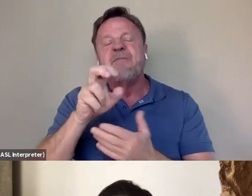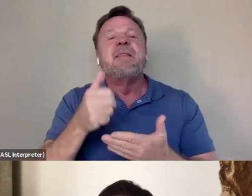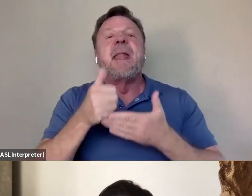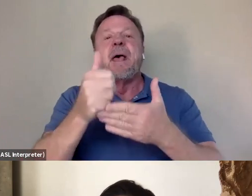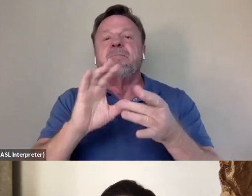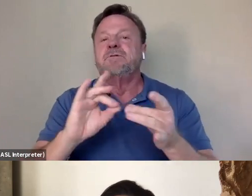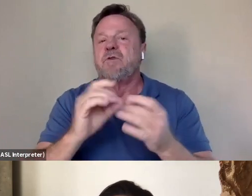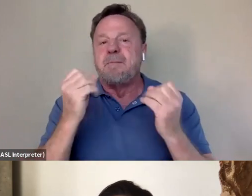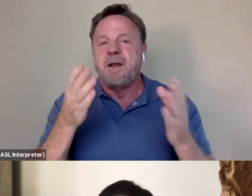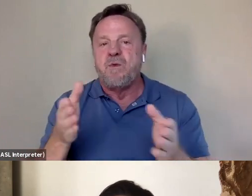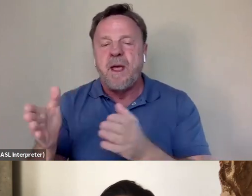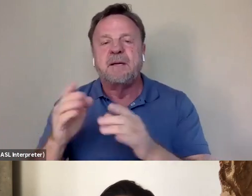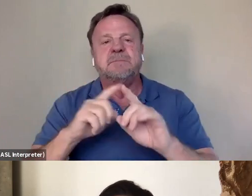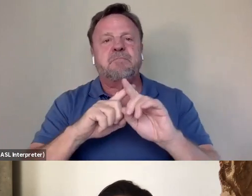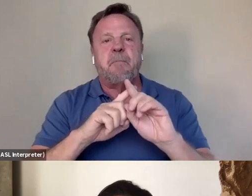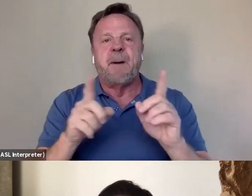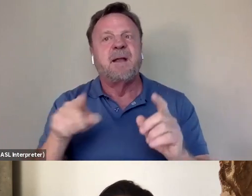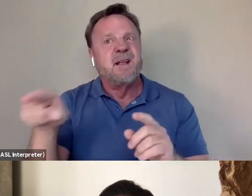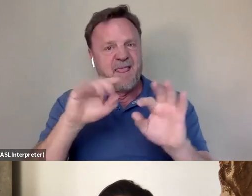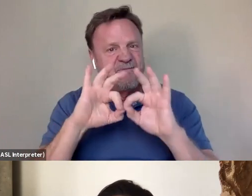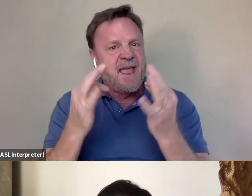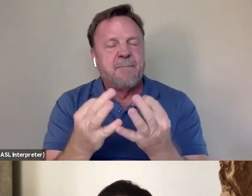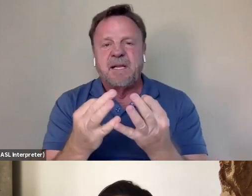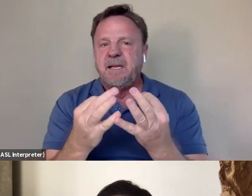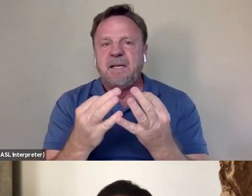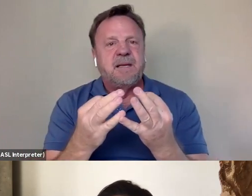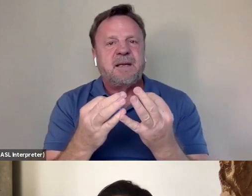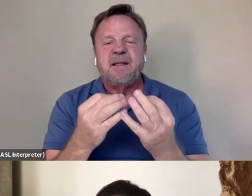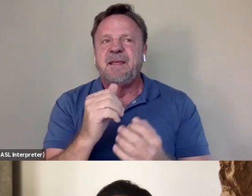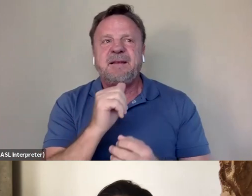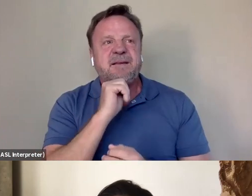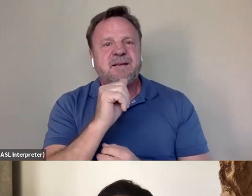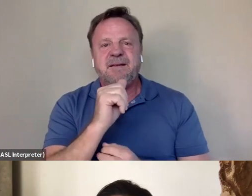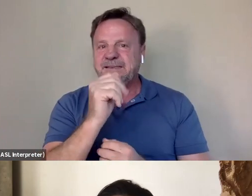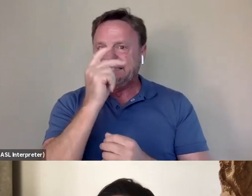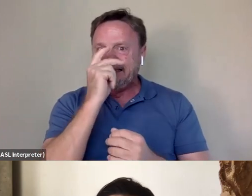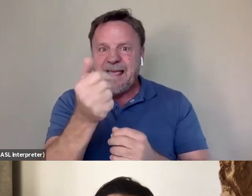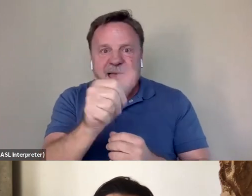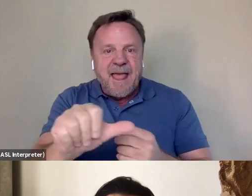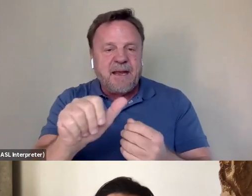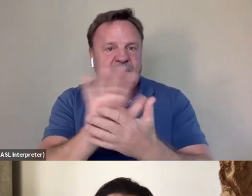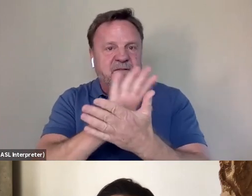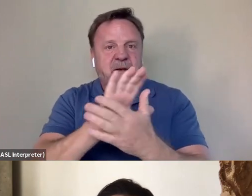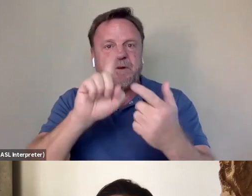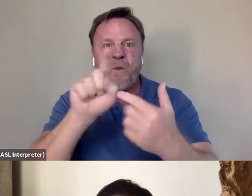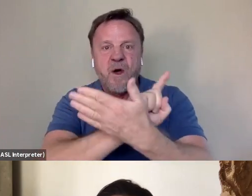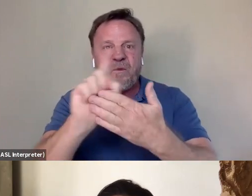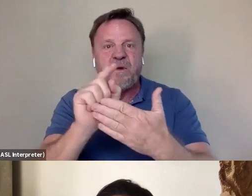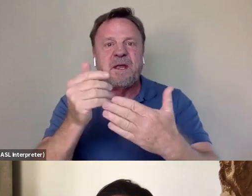but it should be said that, yeah, the family didn't see the cut of the film until a week before it broadcast on ESPN.